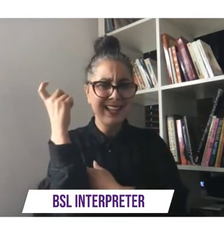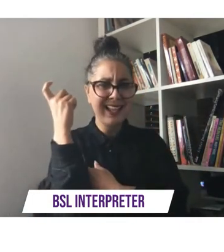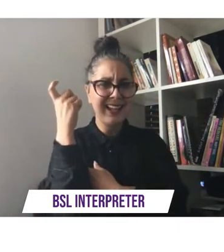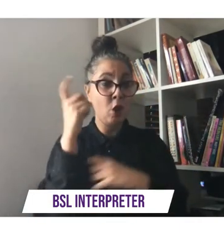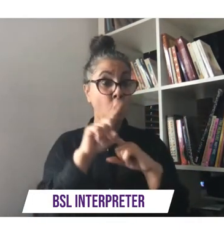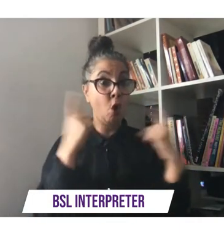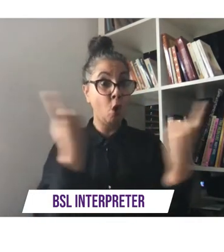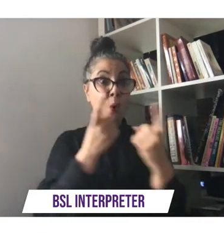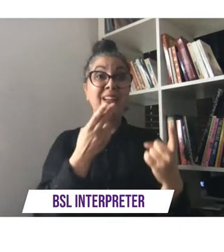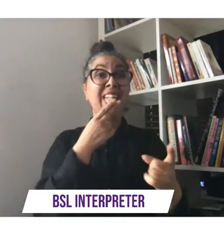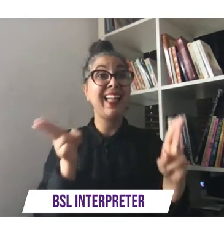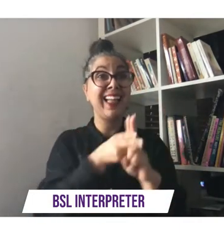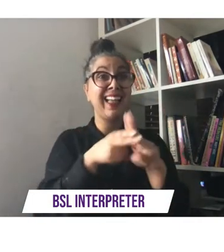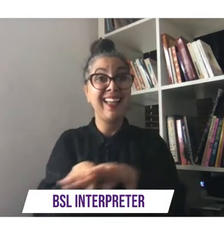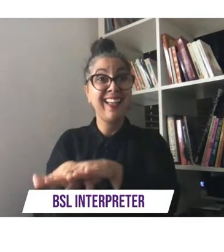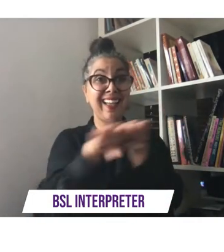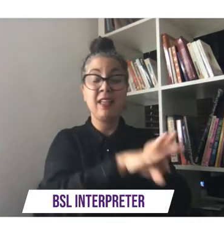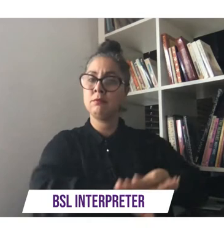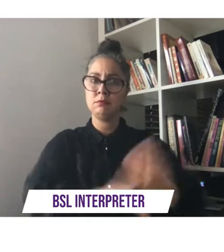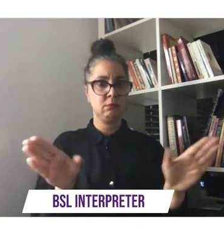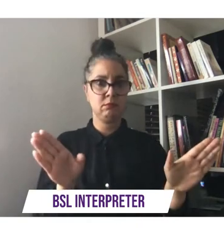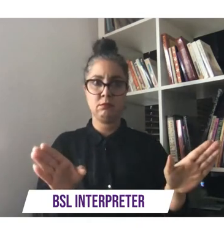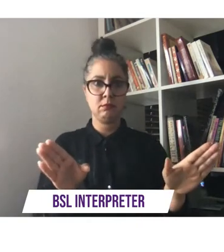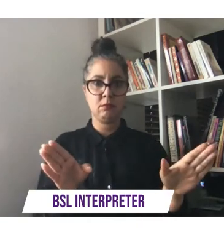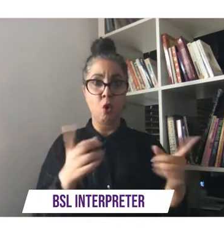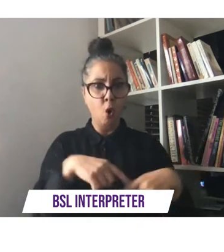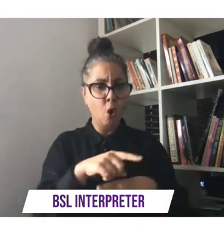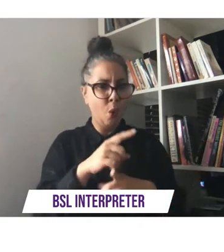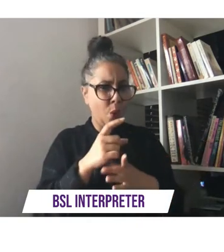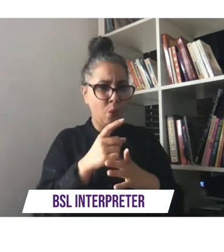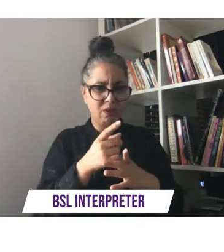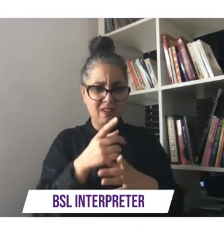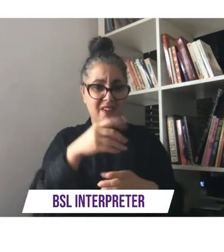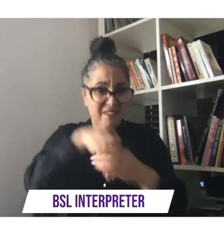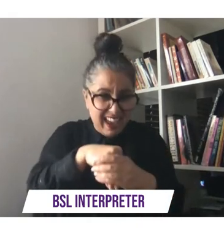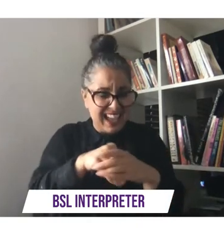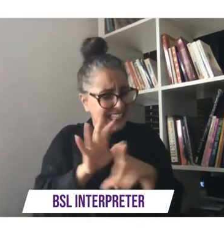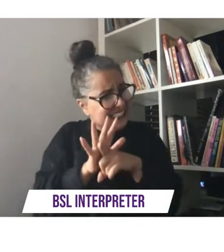about us fitting in to a non-disabled person's world but being who we are and being everywhere